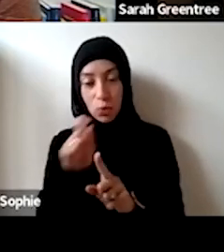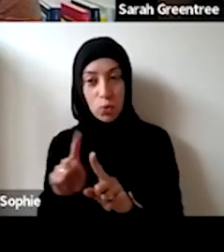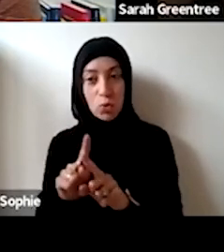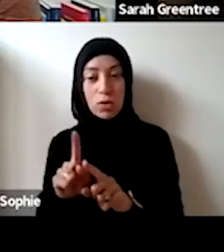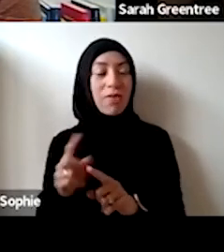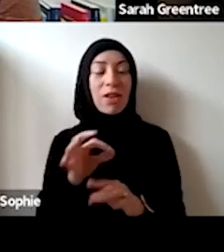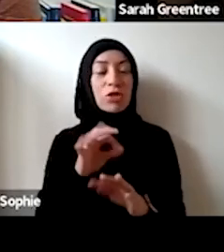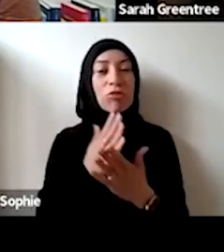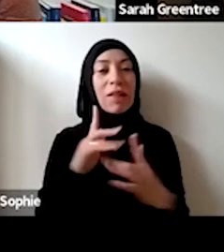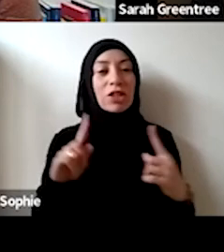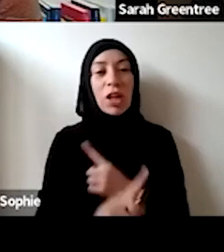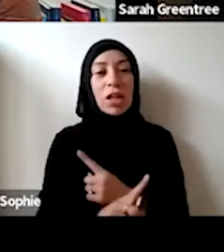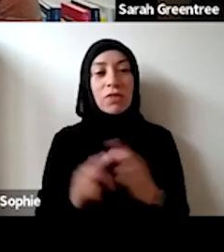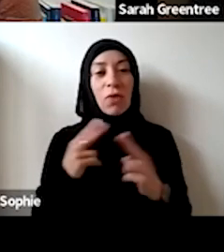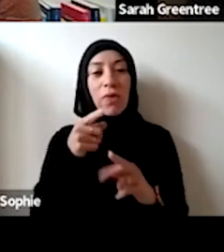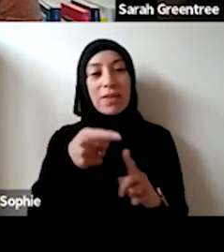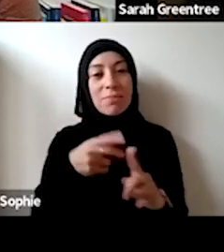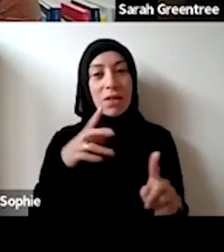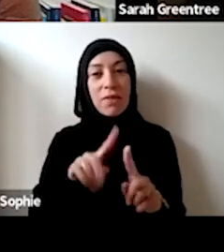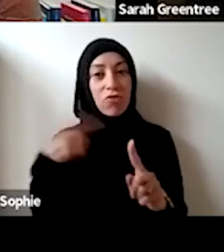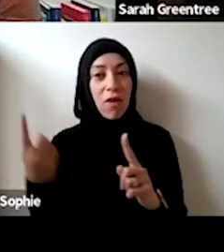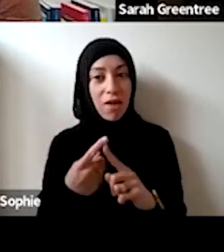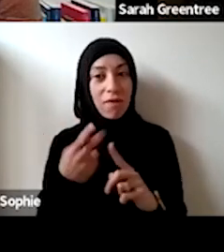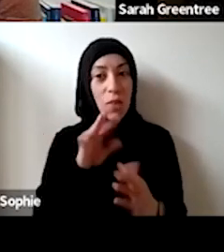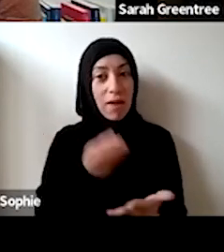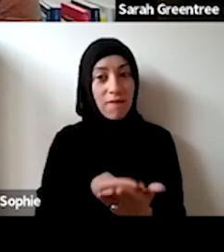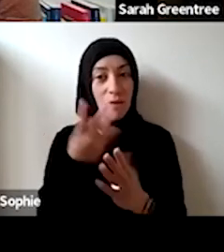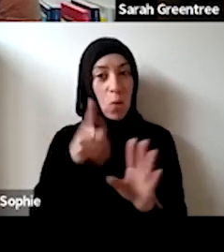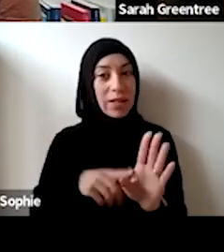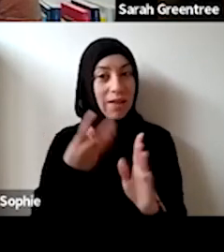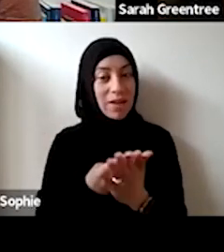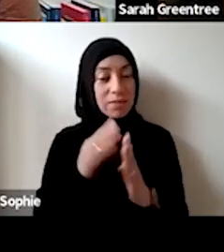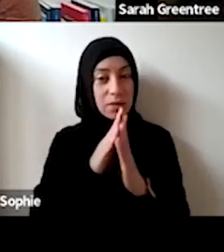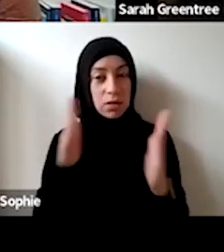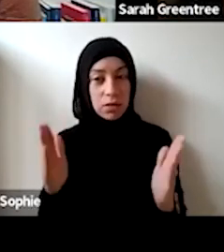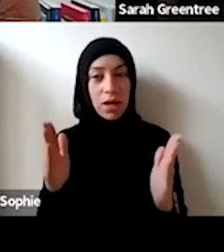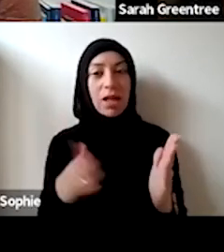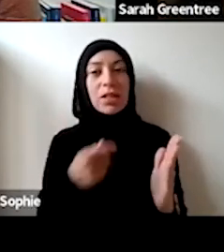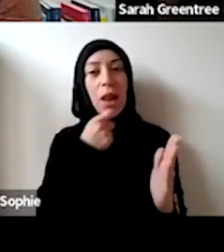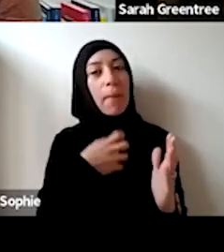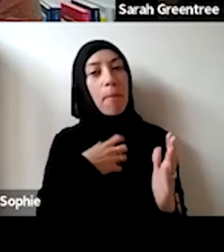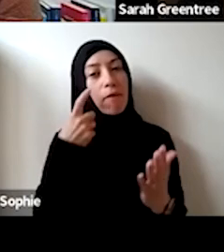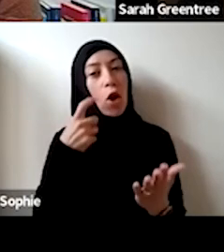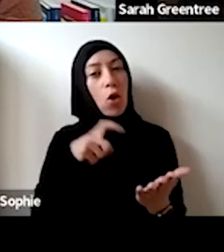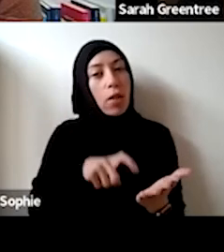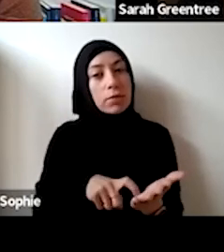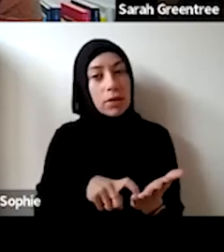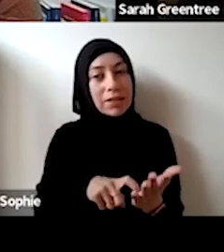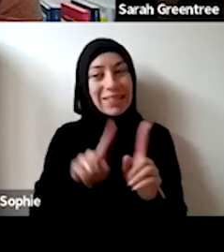for government support, that actually isn't a change for this particular round of four That actually isn't a change for this particular round of 4 year investment, and I guess the lantern is a bit of an acknowledgement that different platforms operate in different ways.